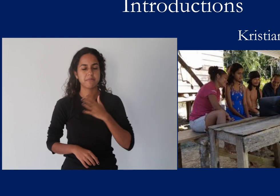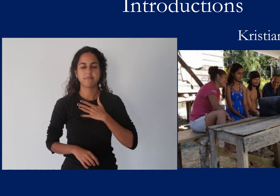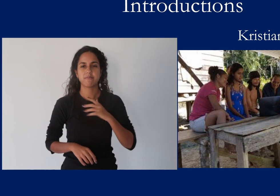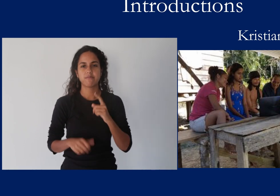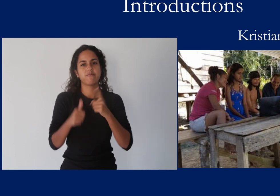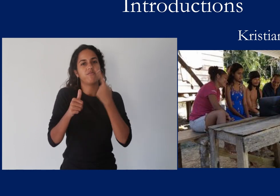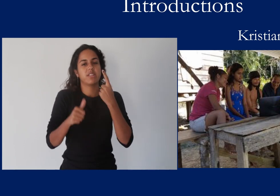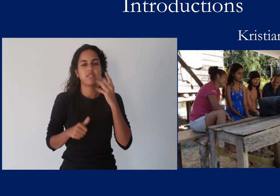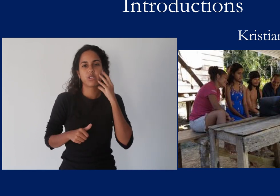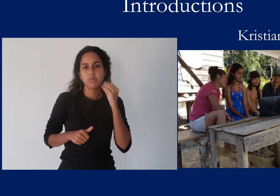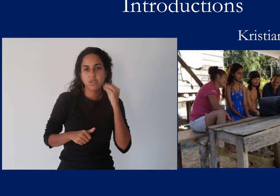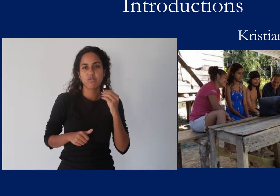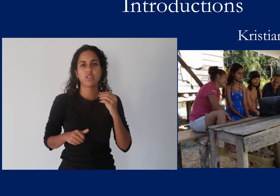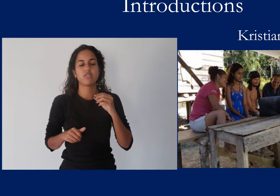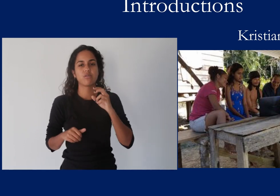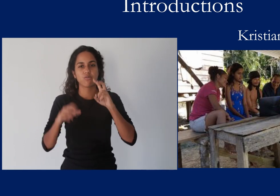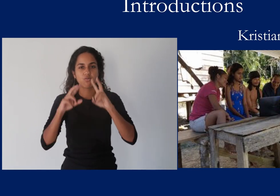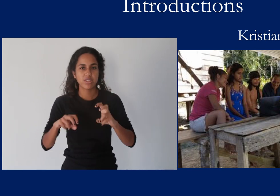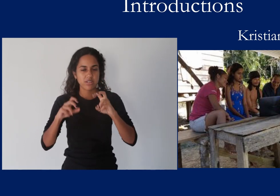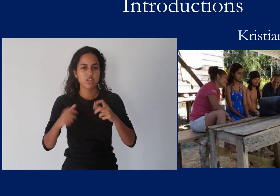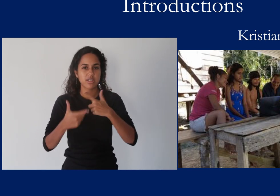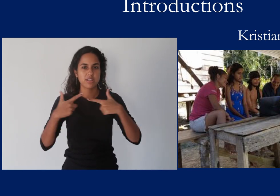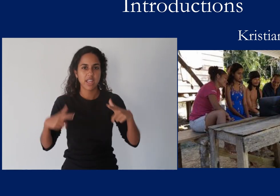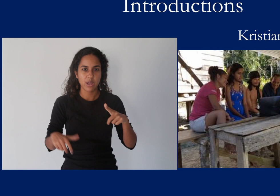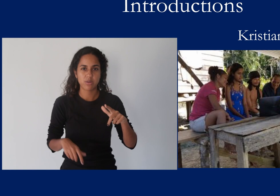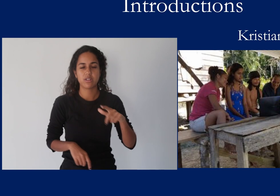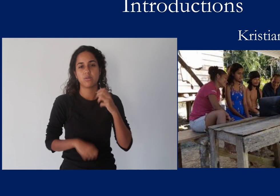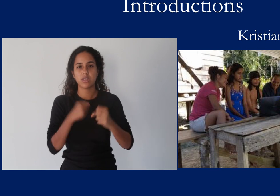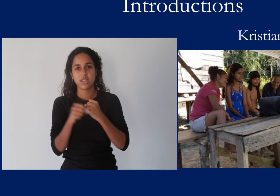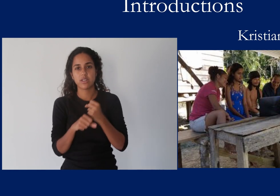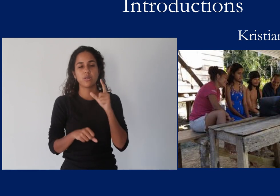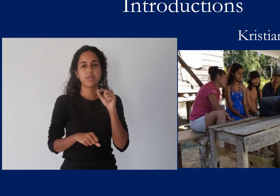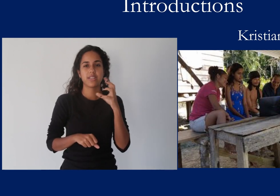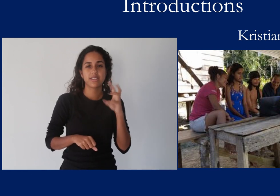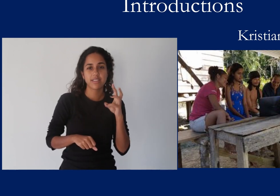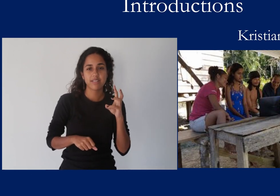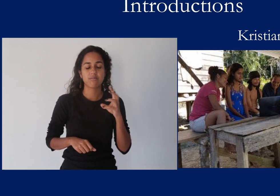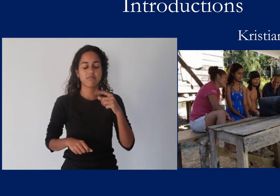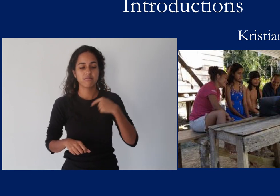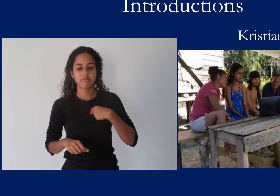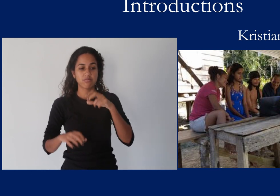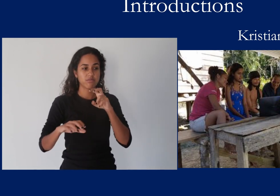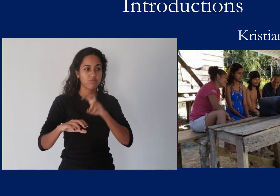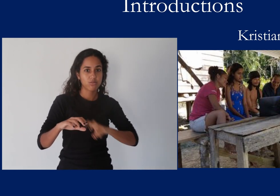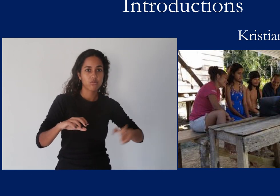My first experience with sign language research in the Caribbean was in 2016,